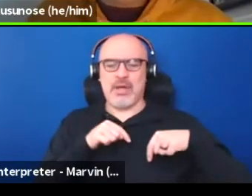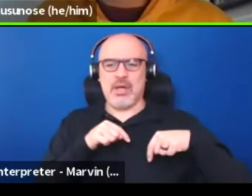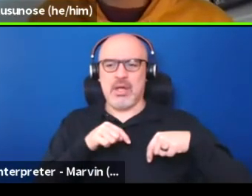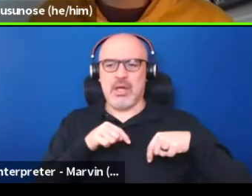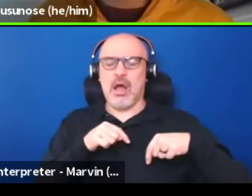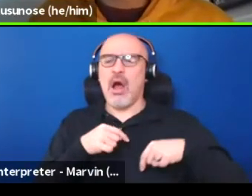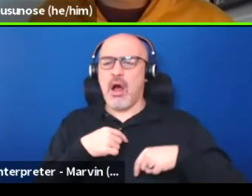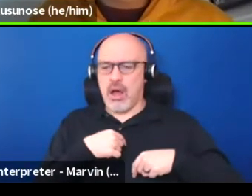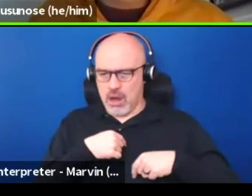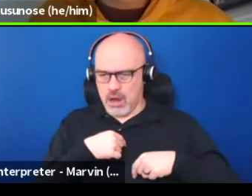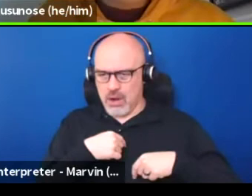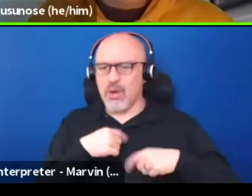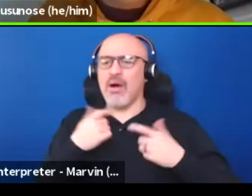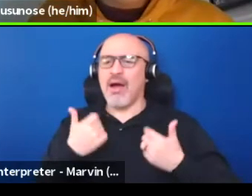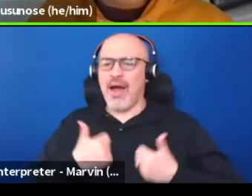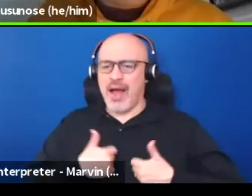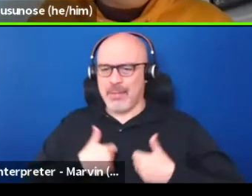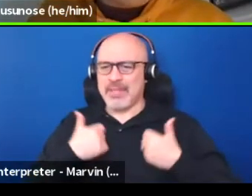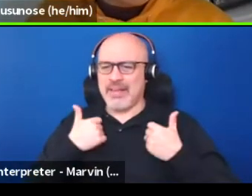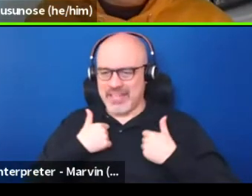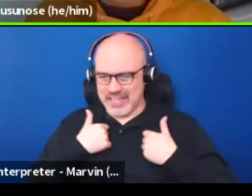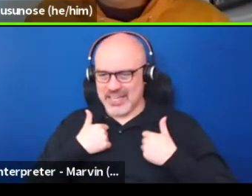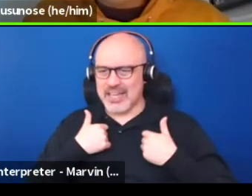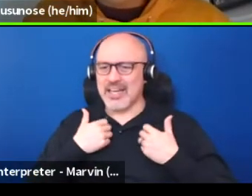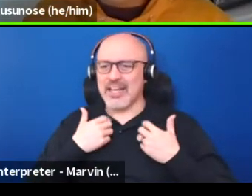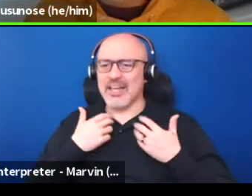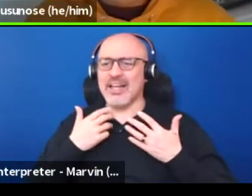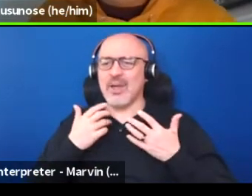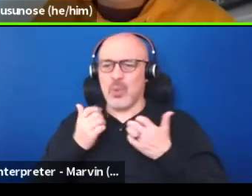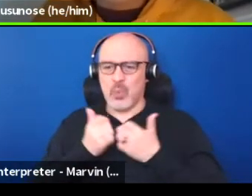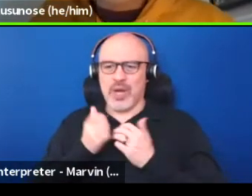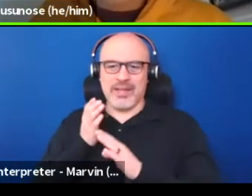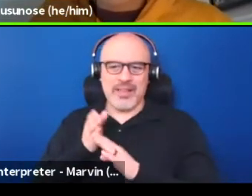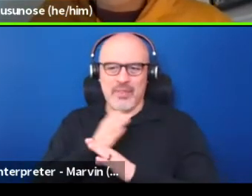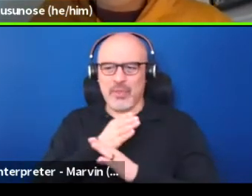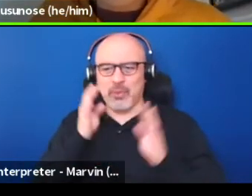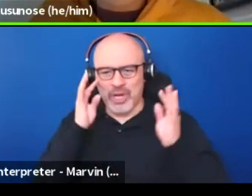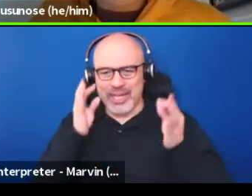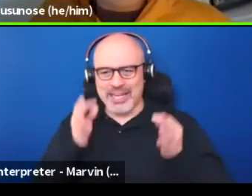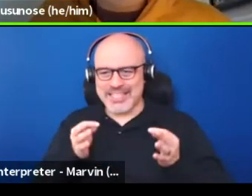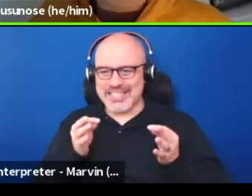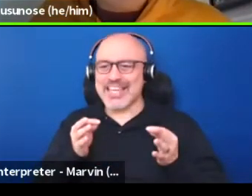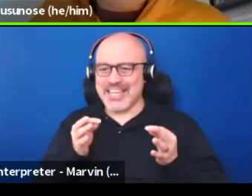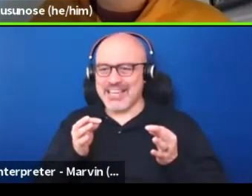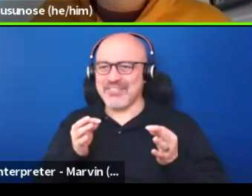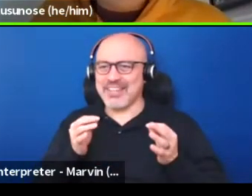I am living through these preconceived lenses of what society should be.